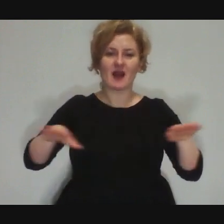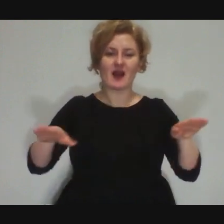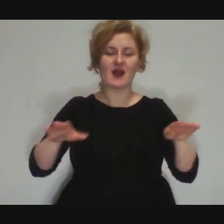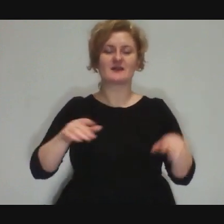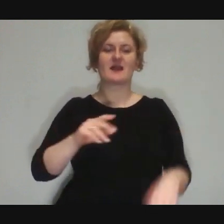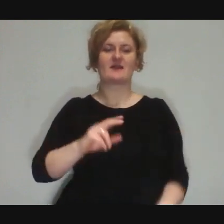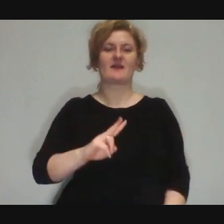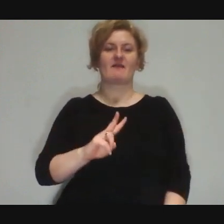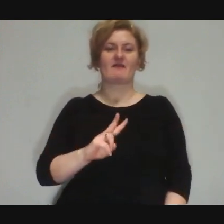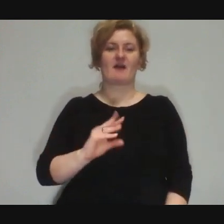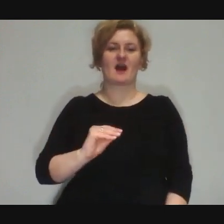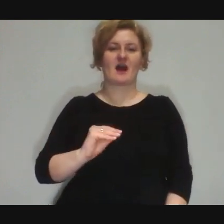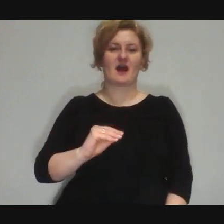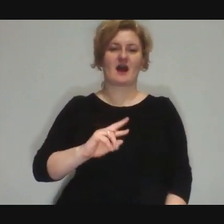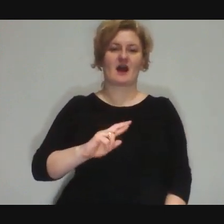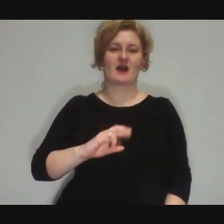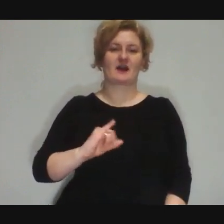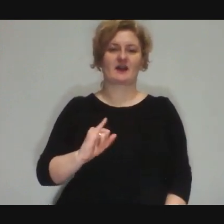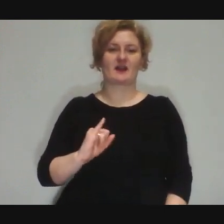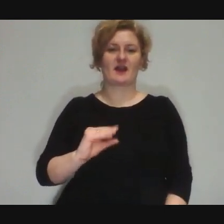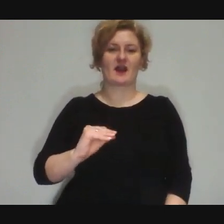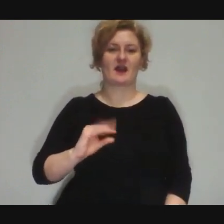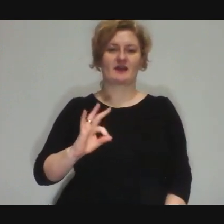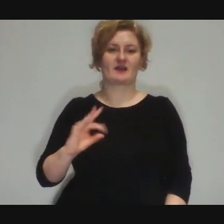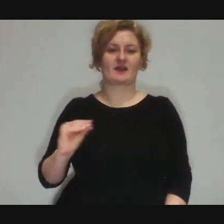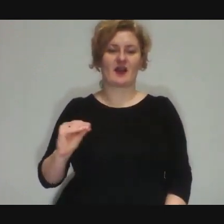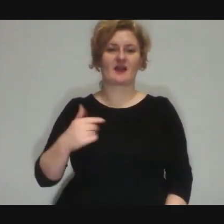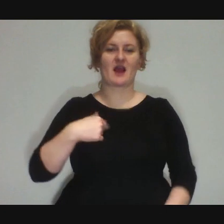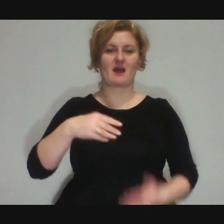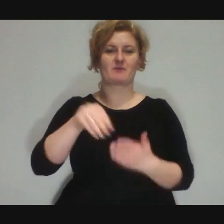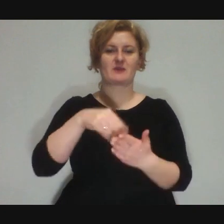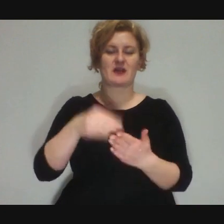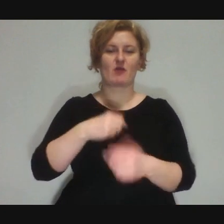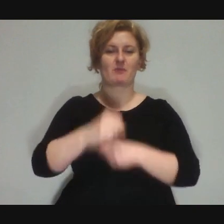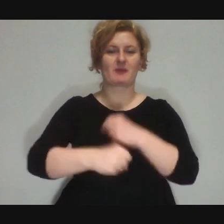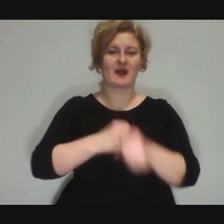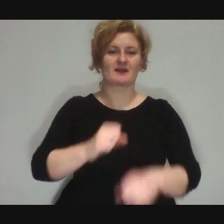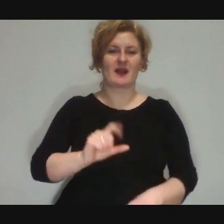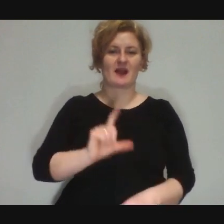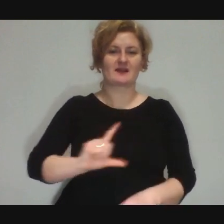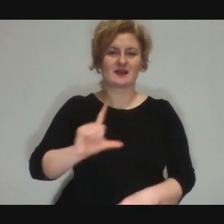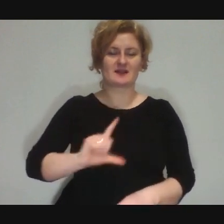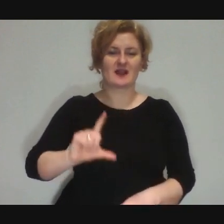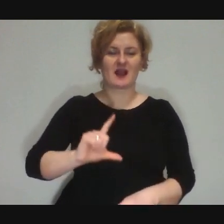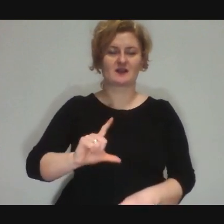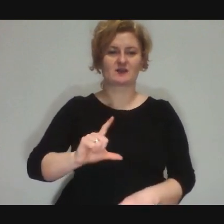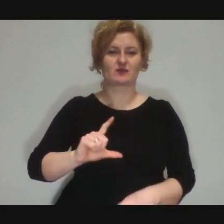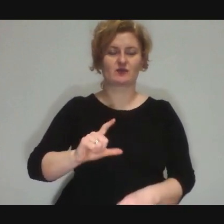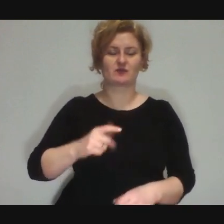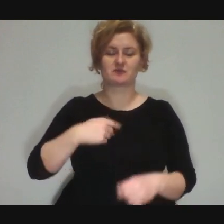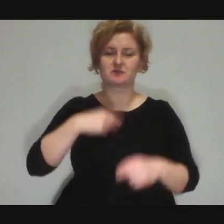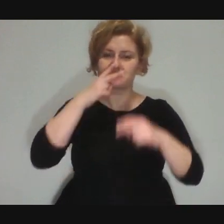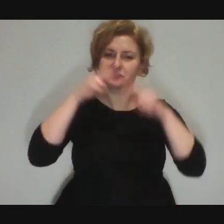I wrote my bachelor's thesis about it and I was just discovering the animation potential of such activities.